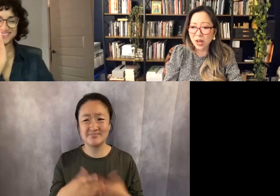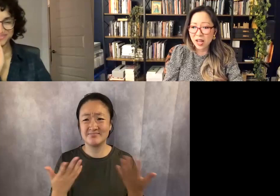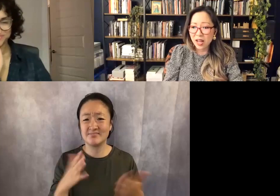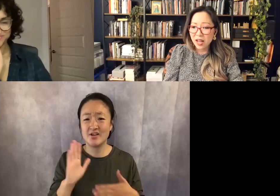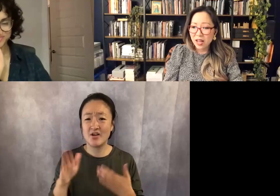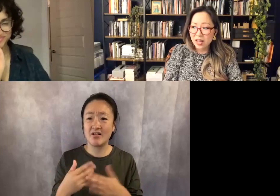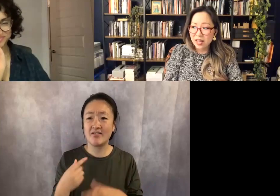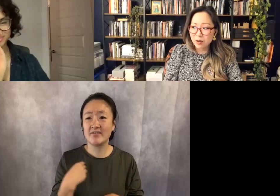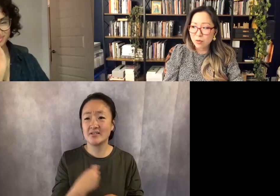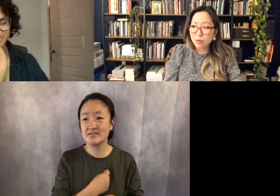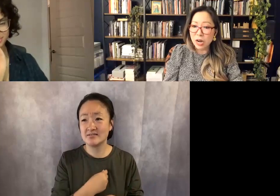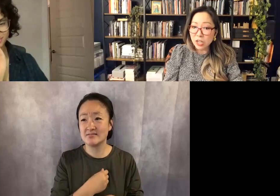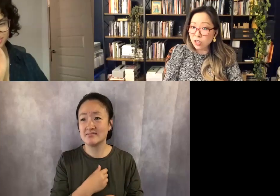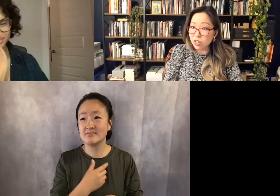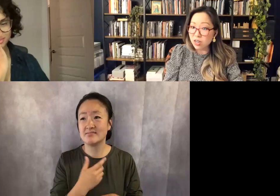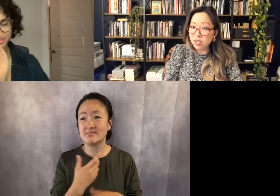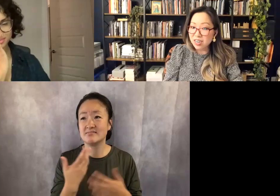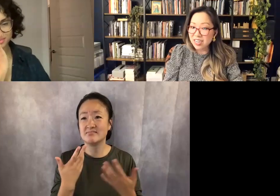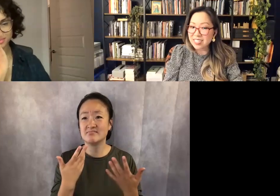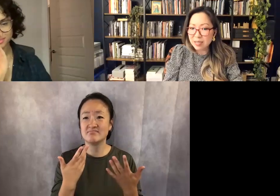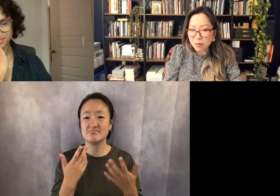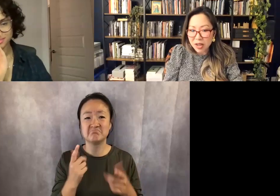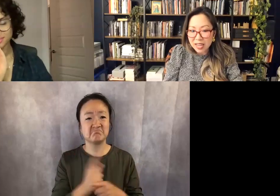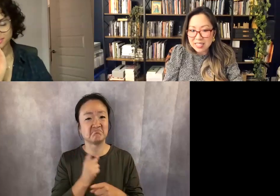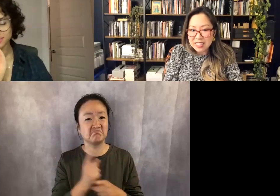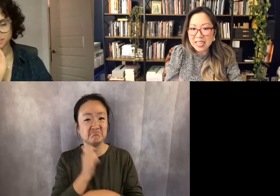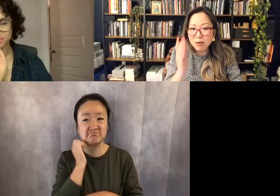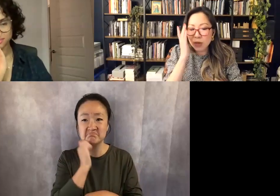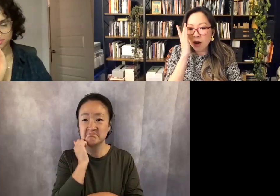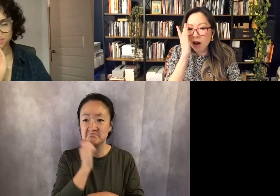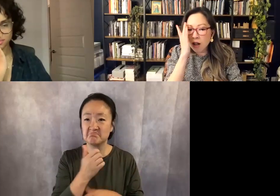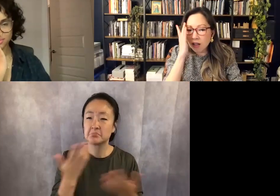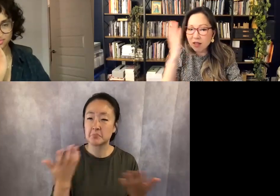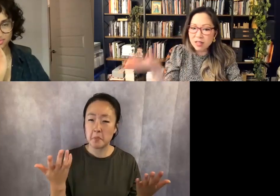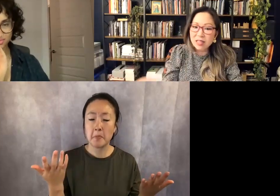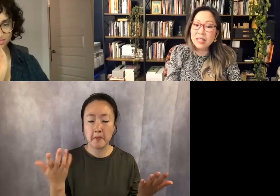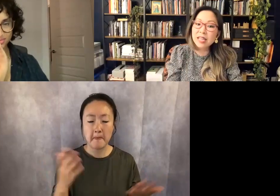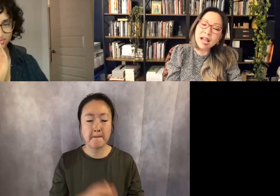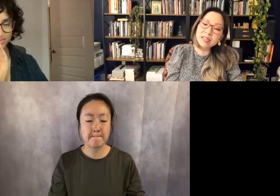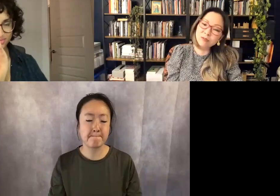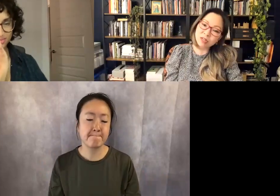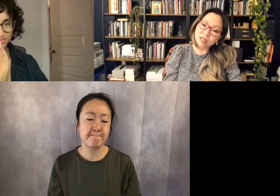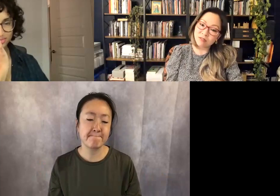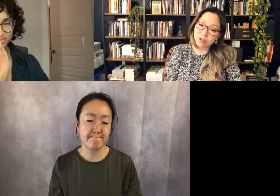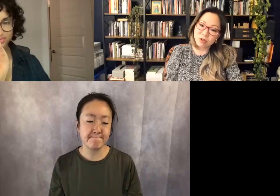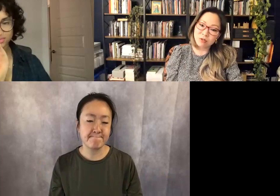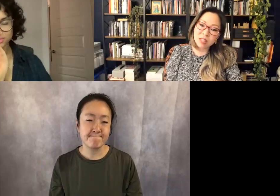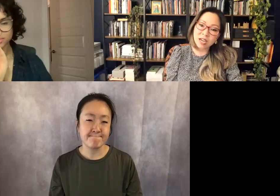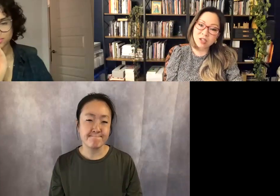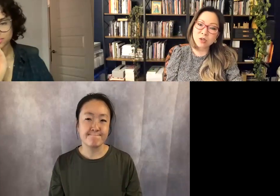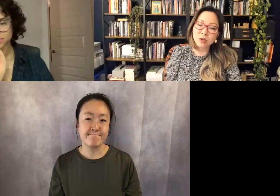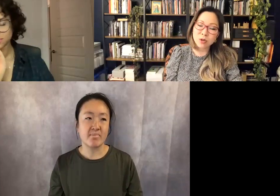so regular in some ways, like we all like, I would have never known that, you know, you